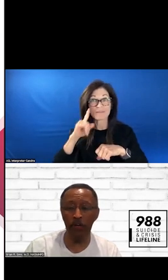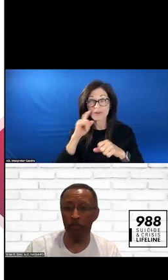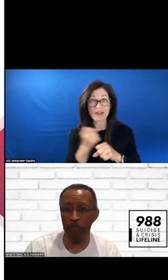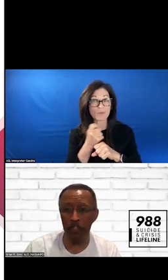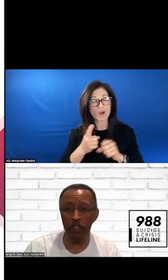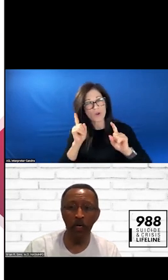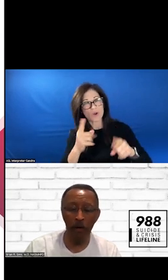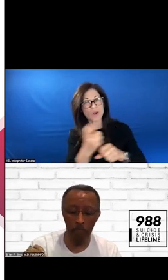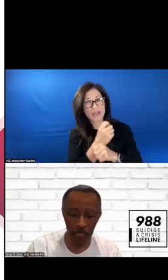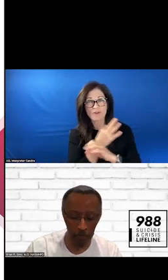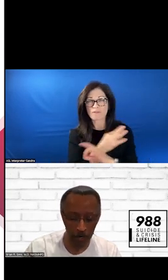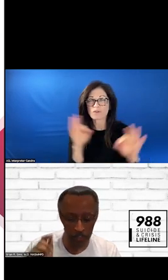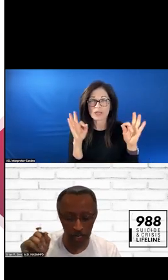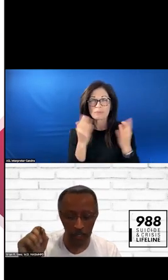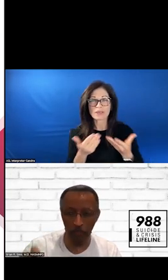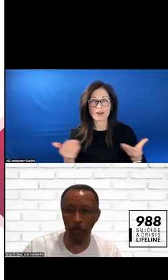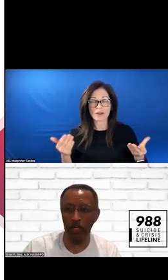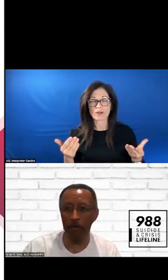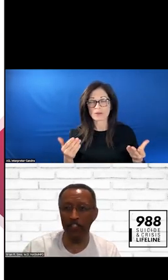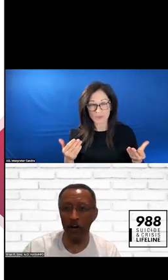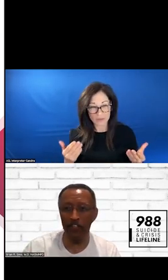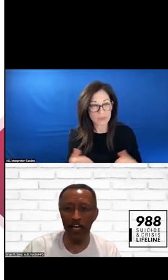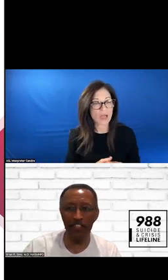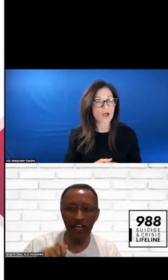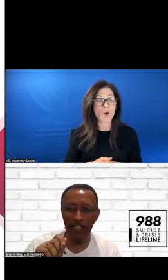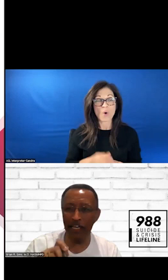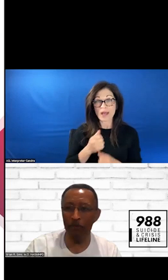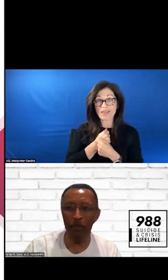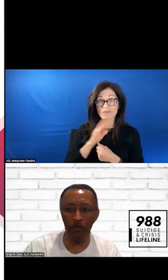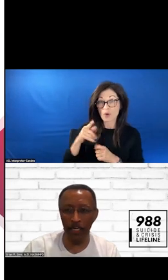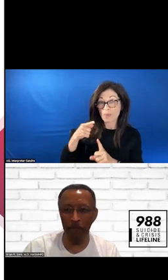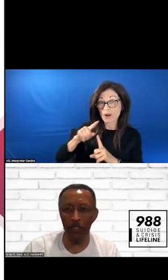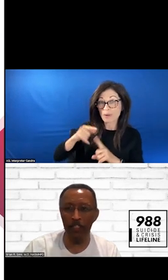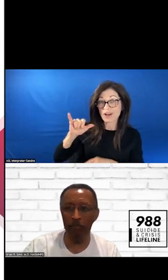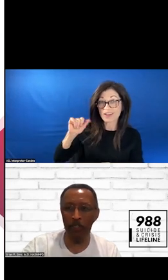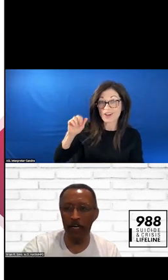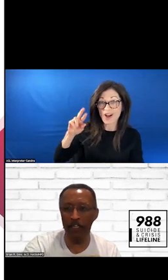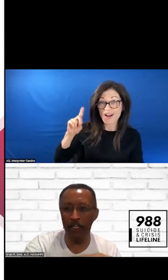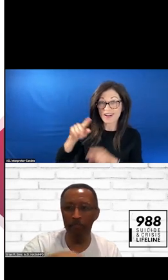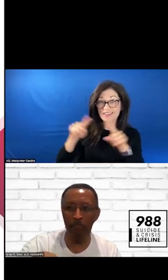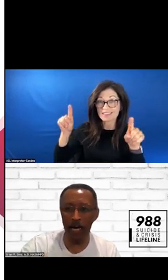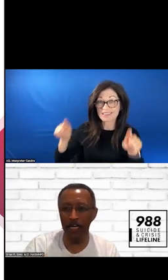GET YOUR FREE MATERIAL. I LOVED YOUR PART ABOUT THE YARD SIGNS. I THINK THAT IS GREAT. I AM WILLING TO PUT A TON OF THEM IN NIGH